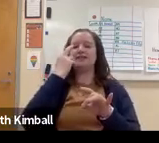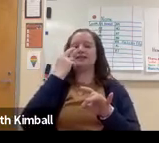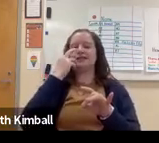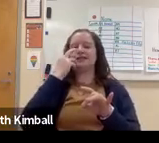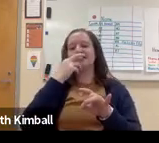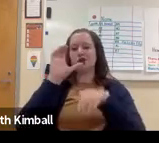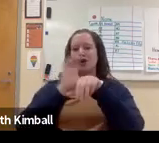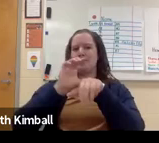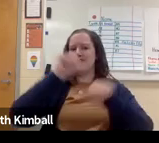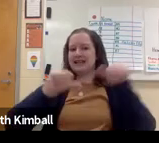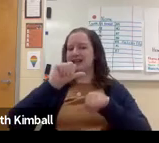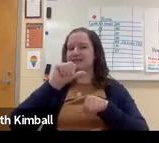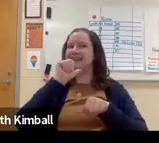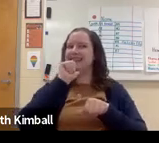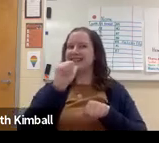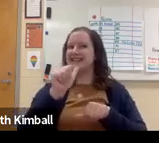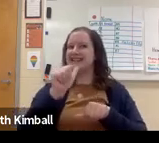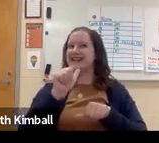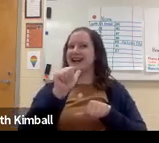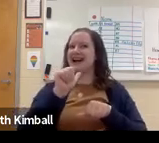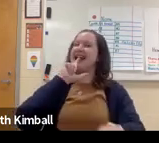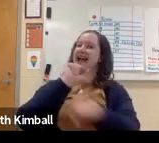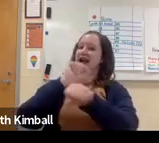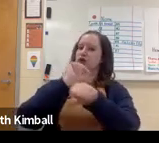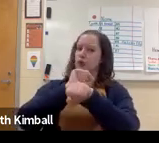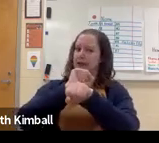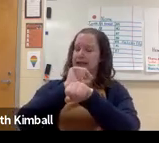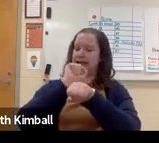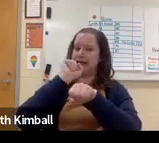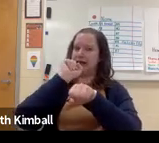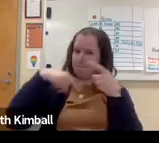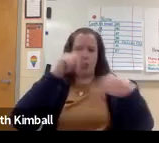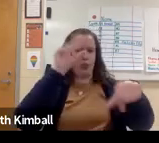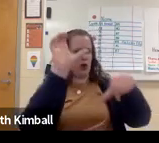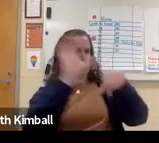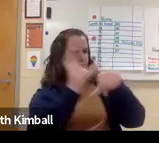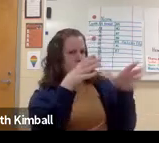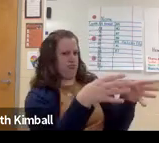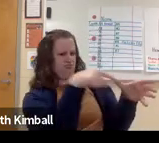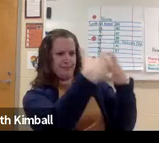and learned a lot and realized that computer science is not